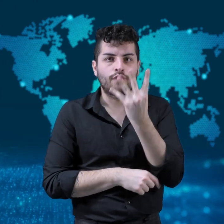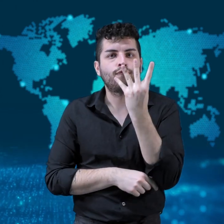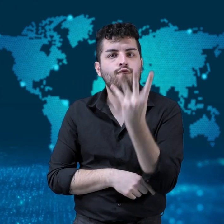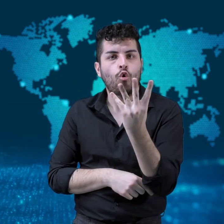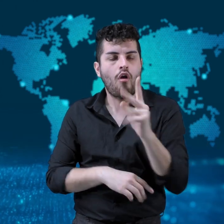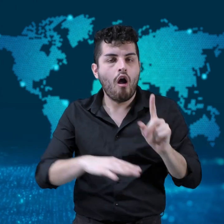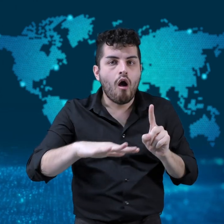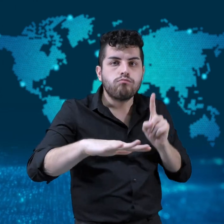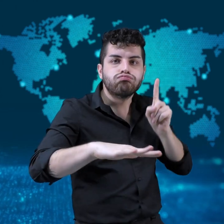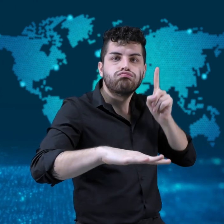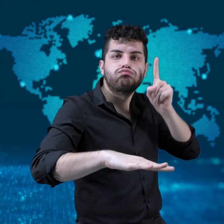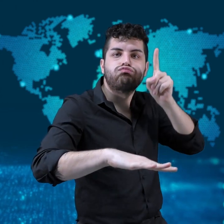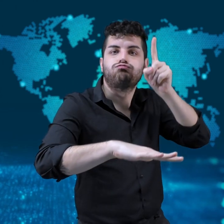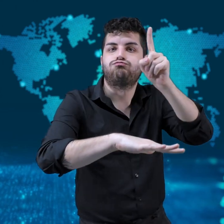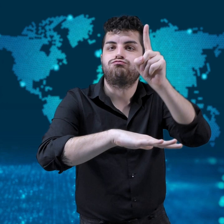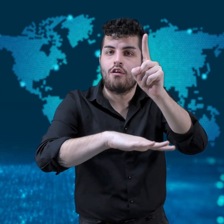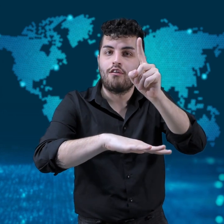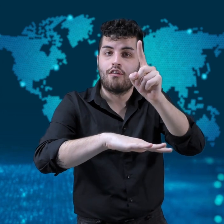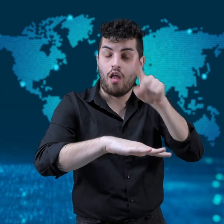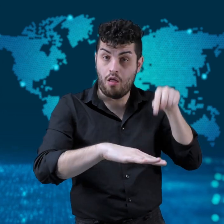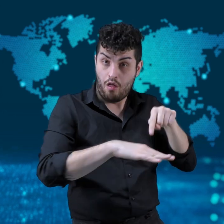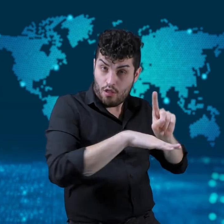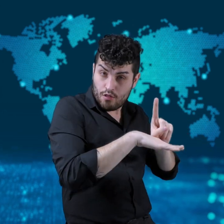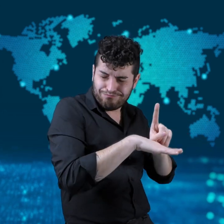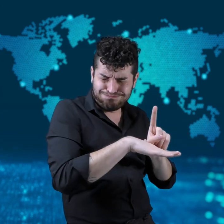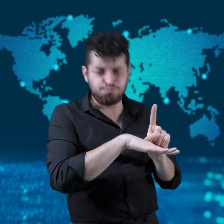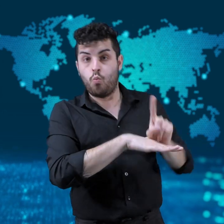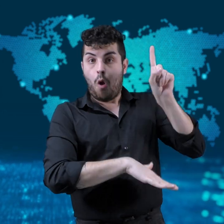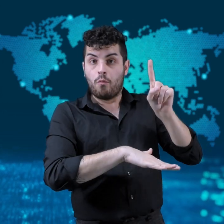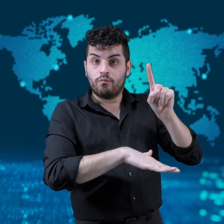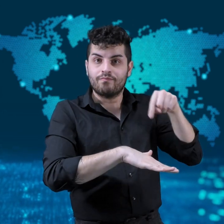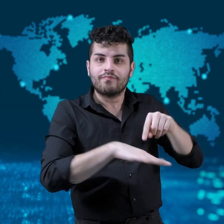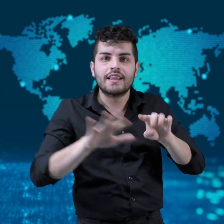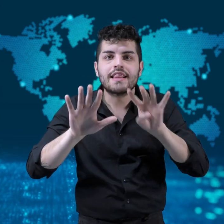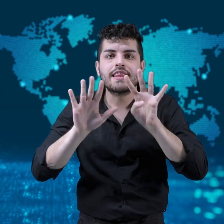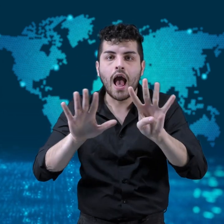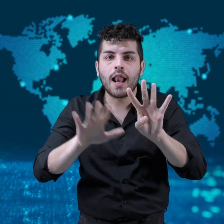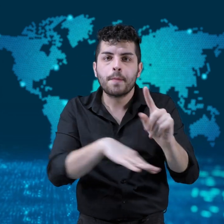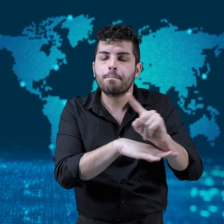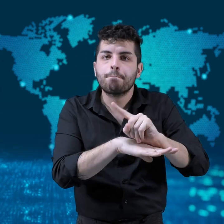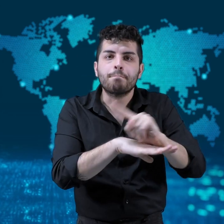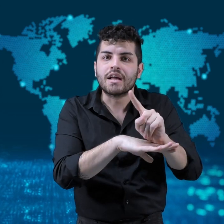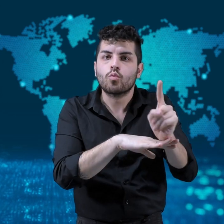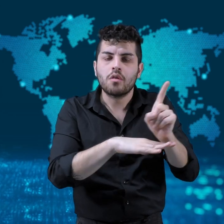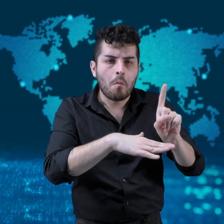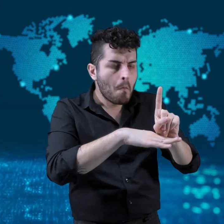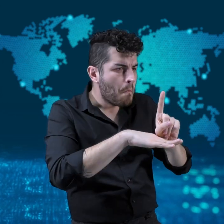The rocket reached orbit in nine minutes.